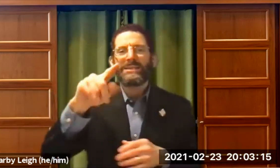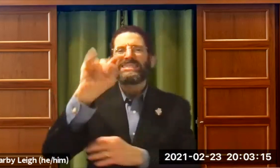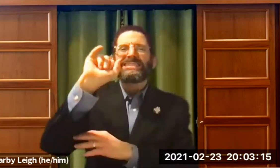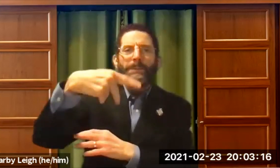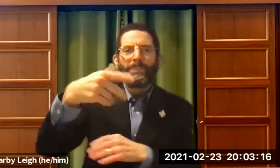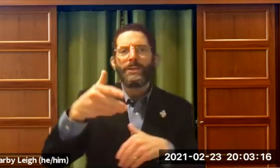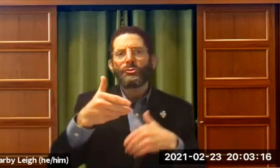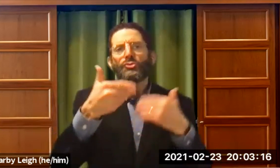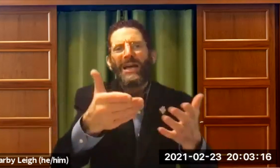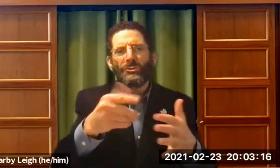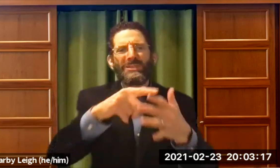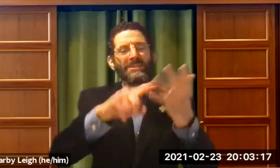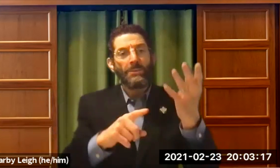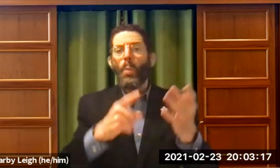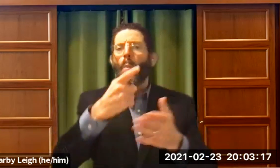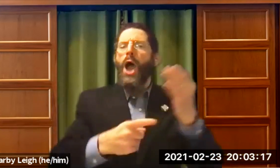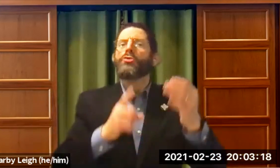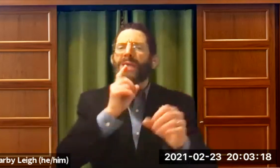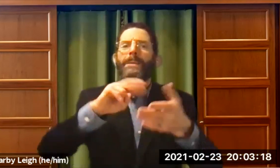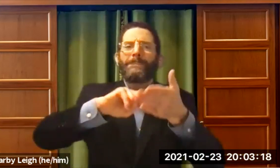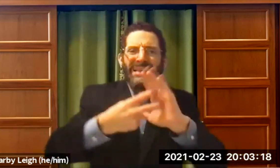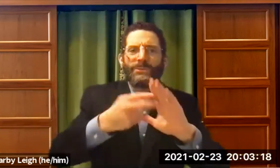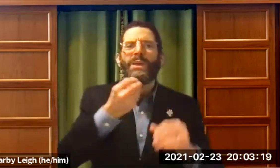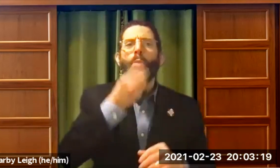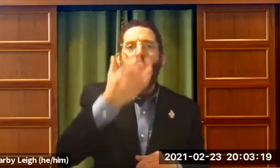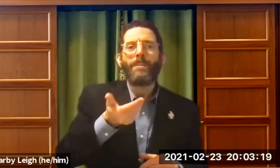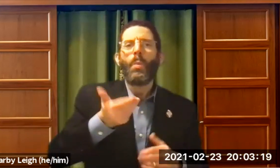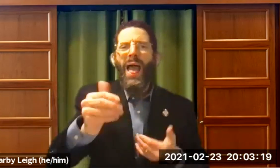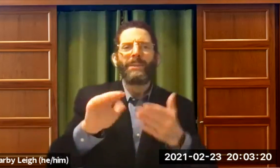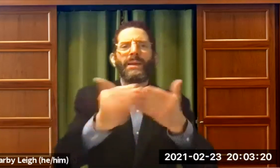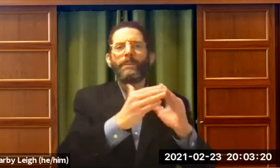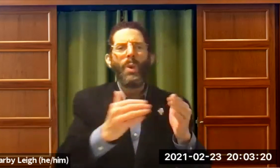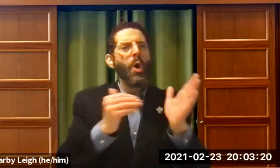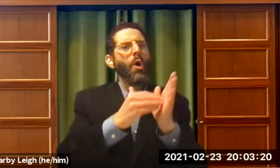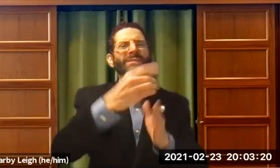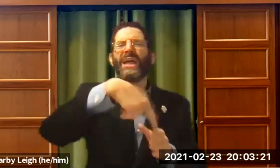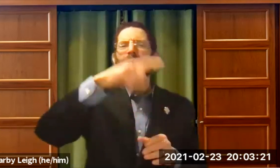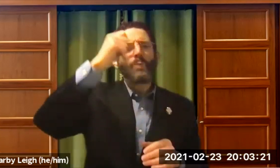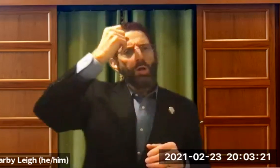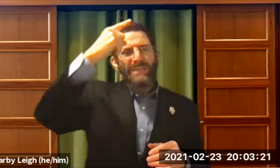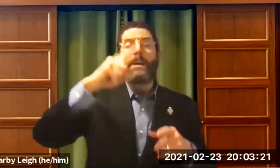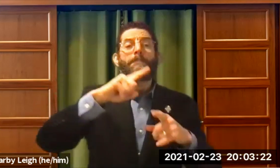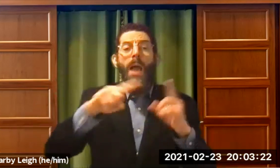By providing that. Just tips. I think if you give